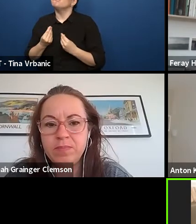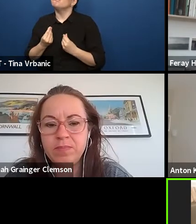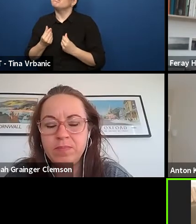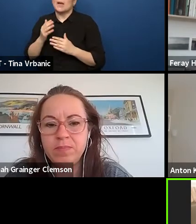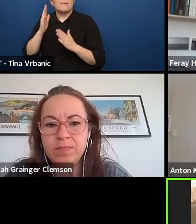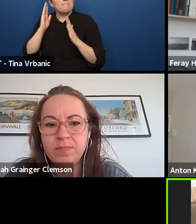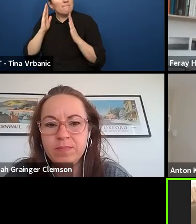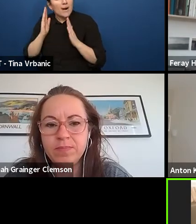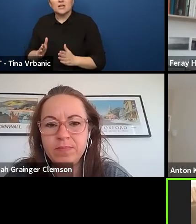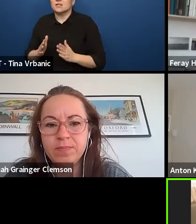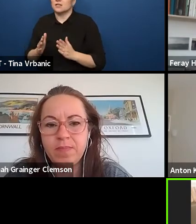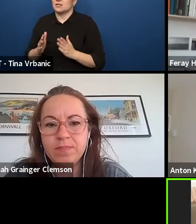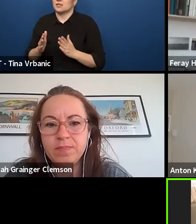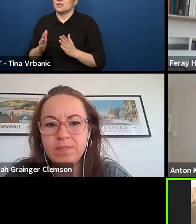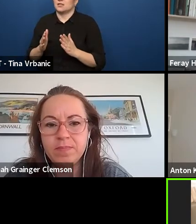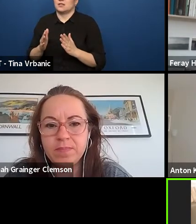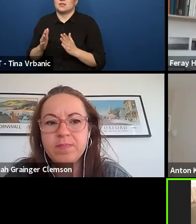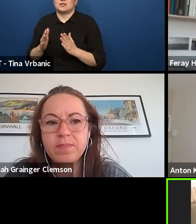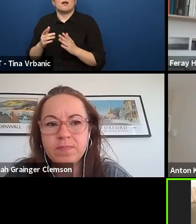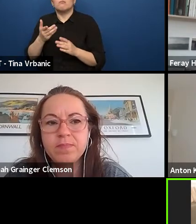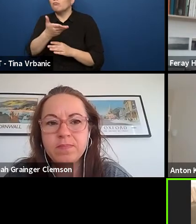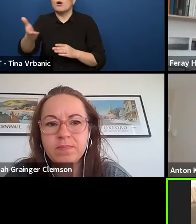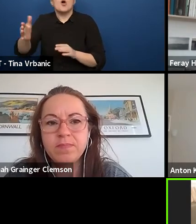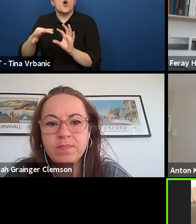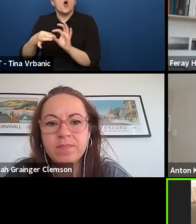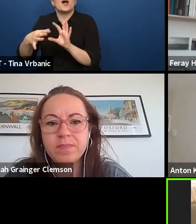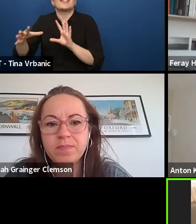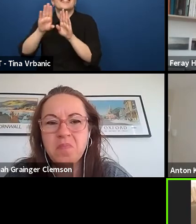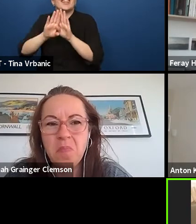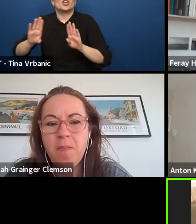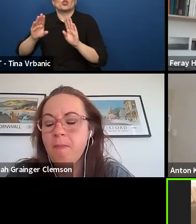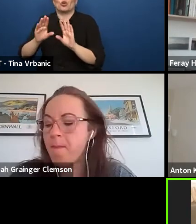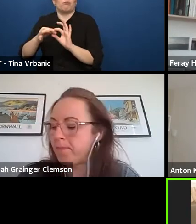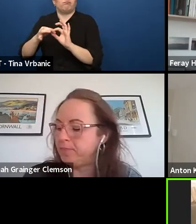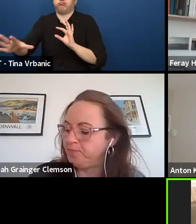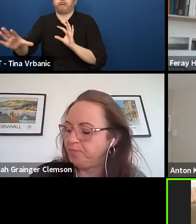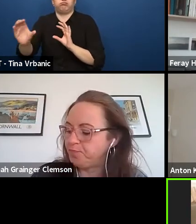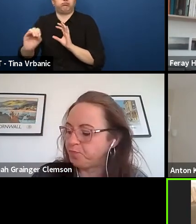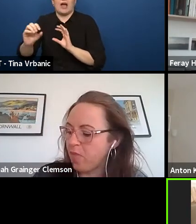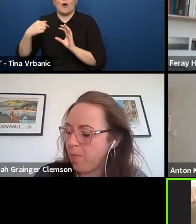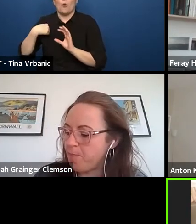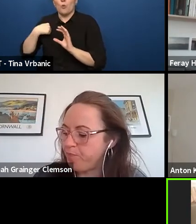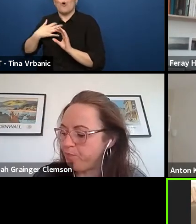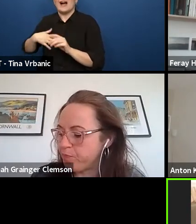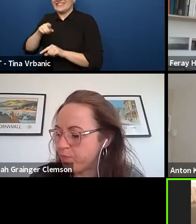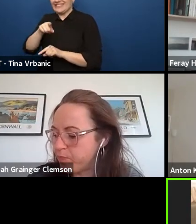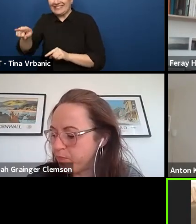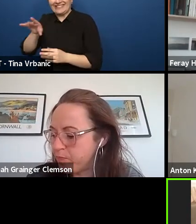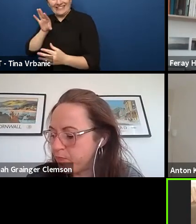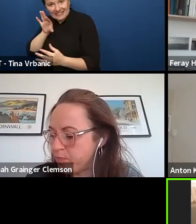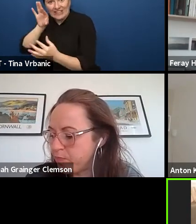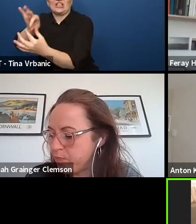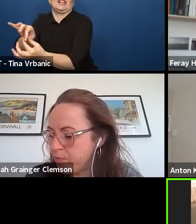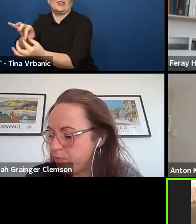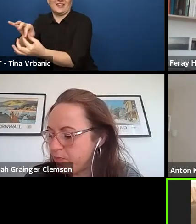who are not connected already with theatre. So the topic of accessibility is really the one